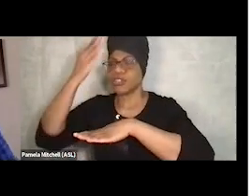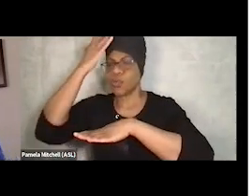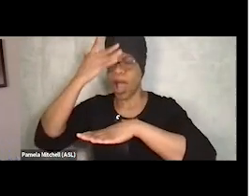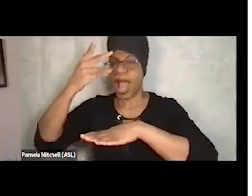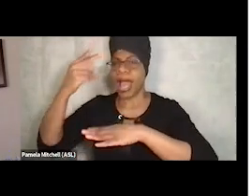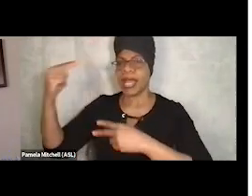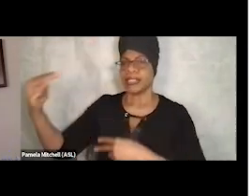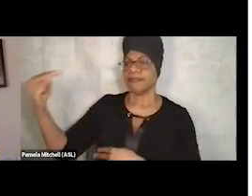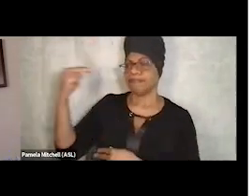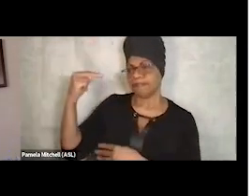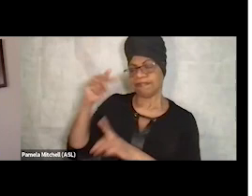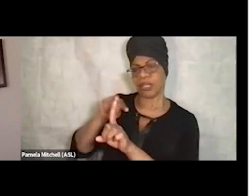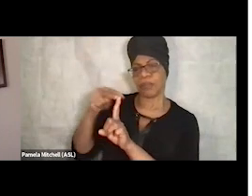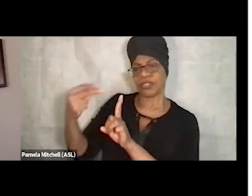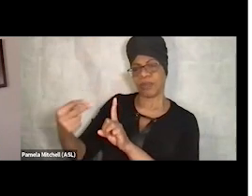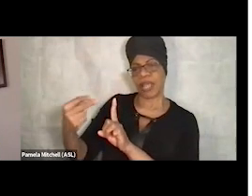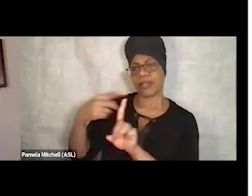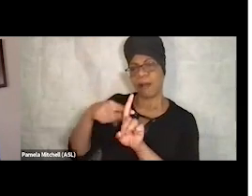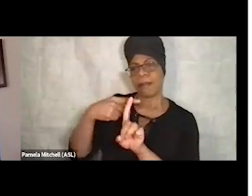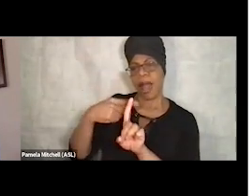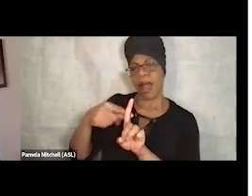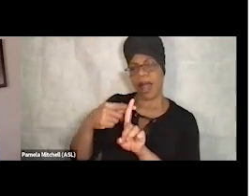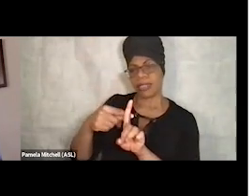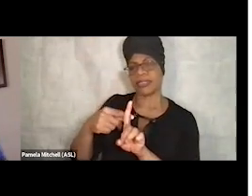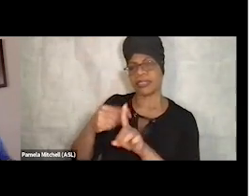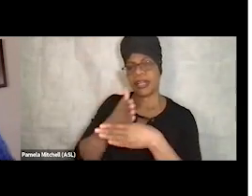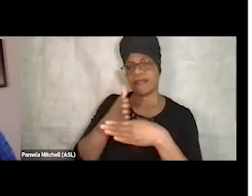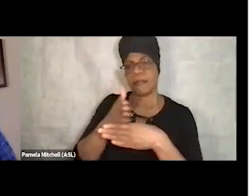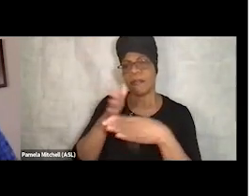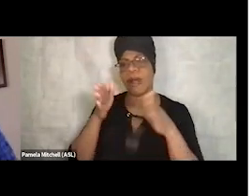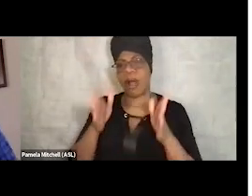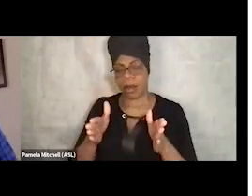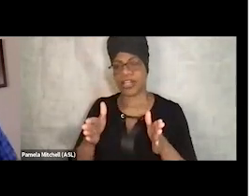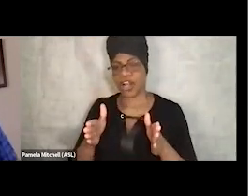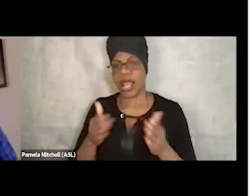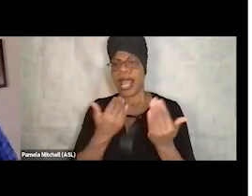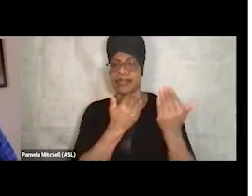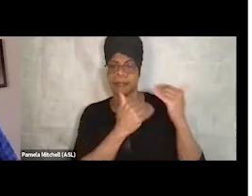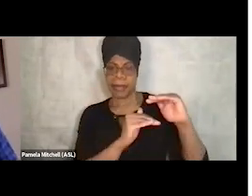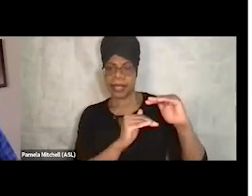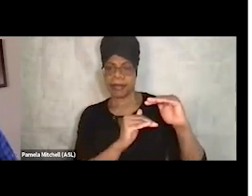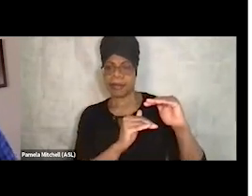you know, without getting into mission creep, but at least initially. 'Cause oftentimes if people say,